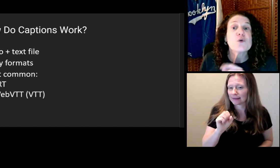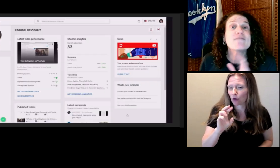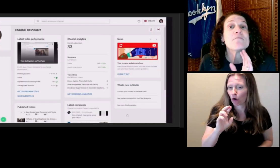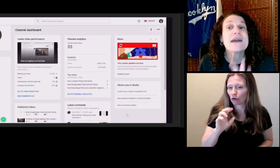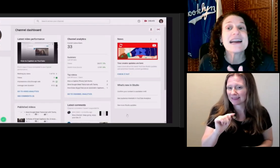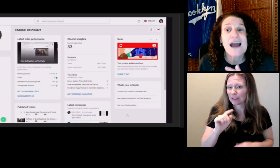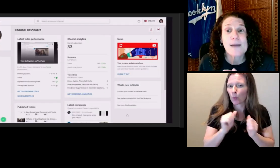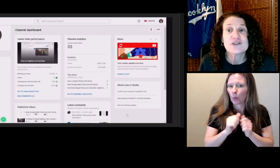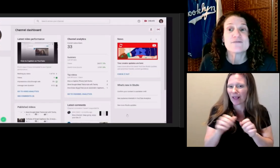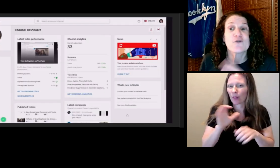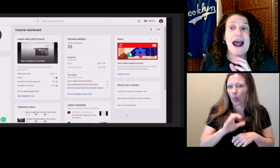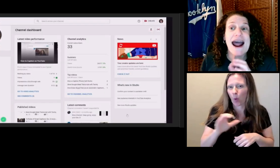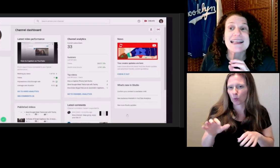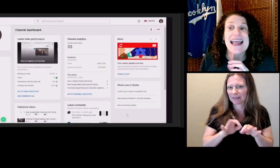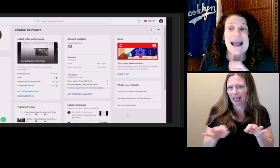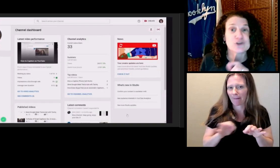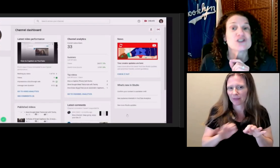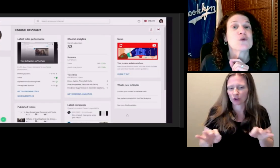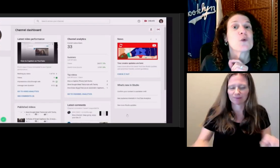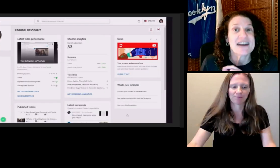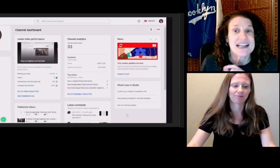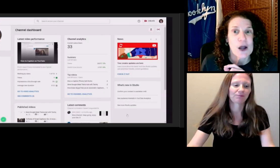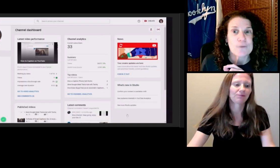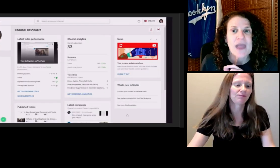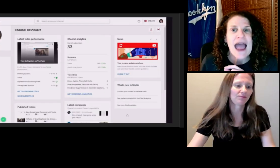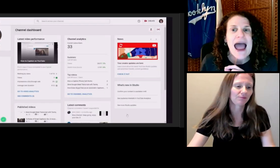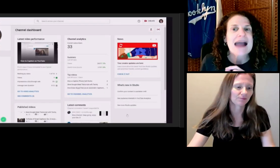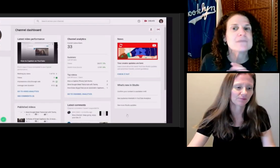You have many options for adding captions to a video.